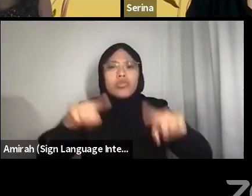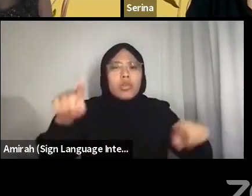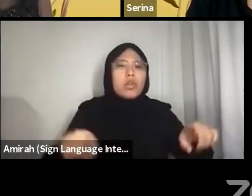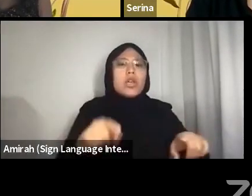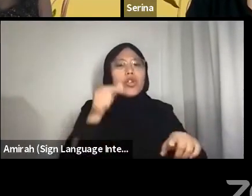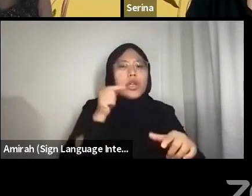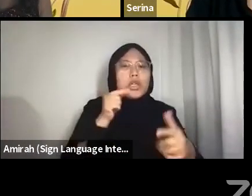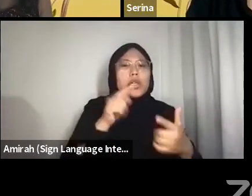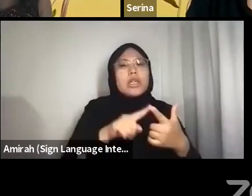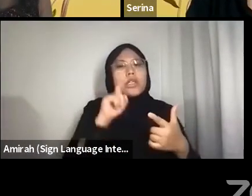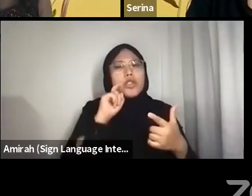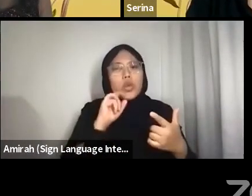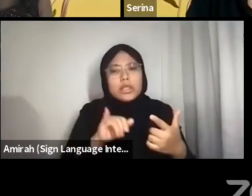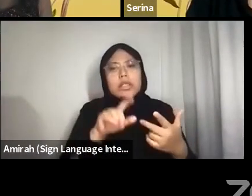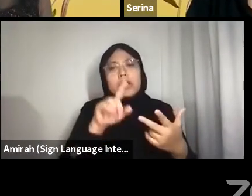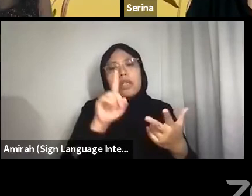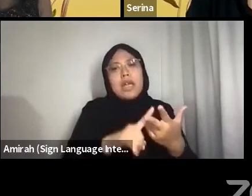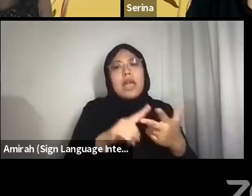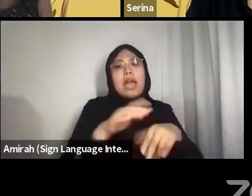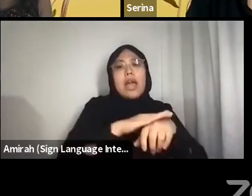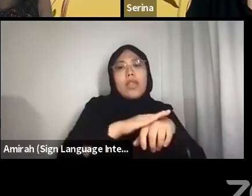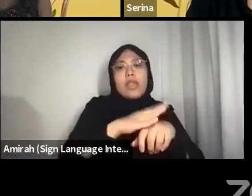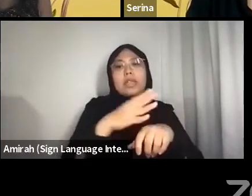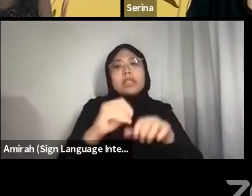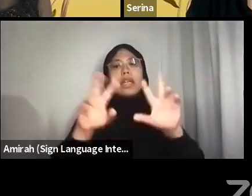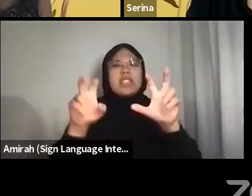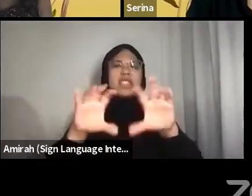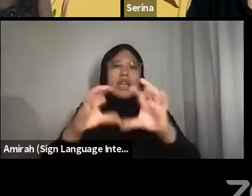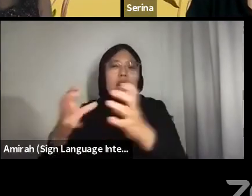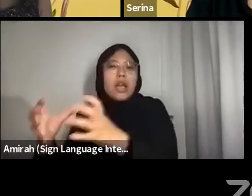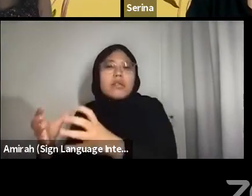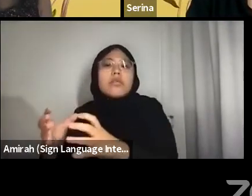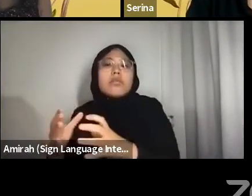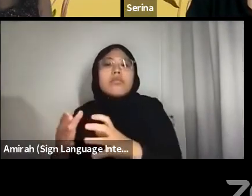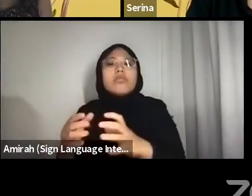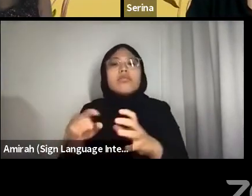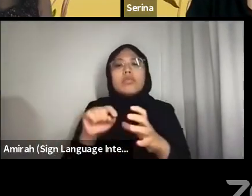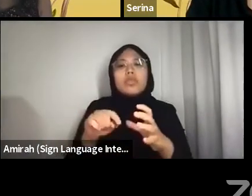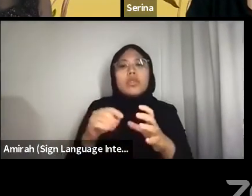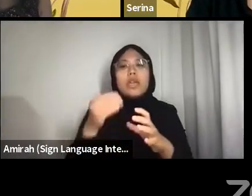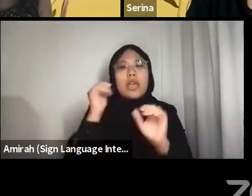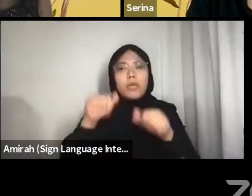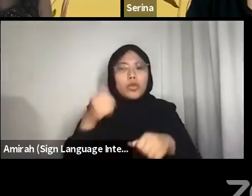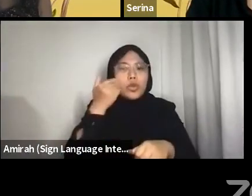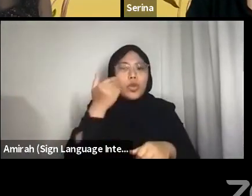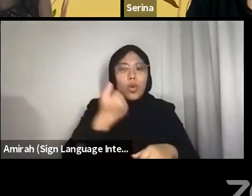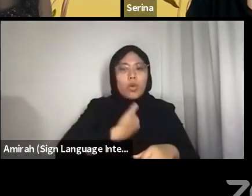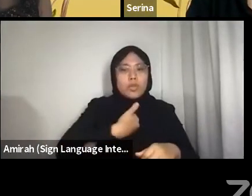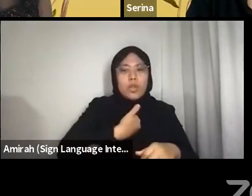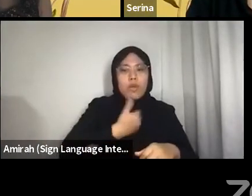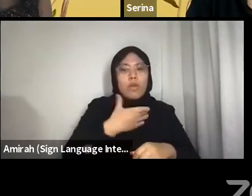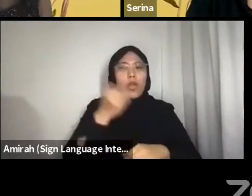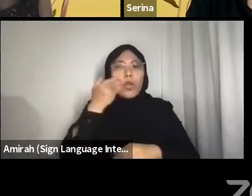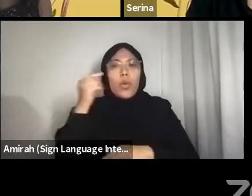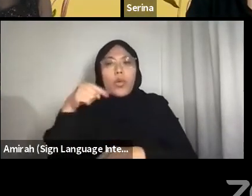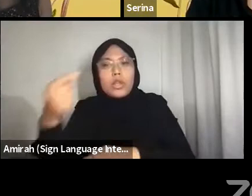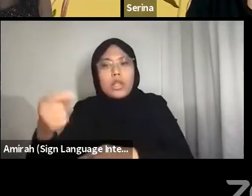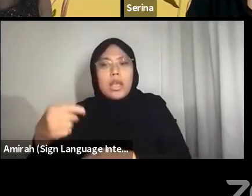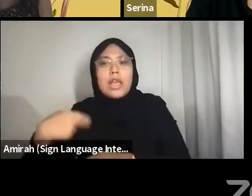To know one’s self is to know one’s history. To know one’s history is to know one’s land. To know one’s land is also to know one’s sea.